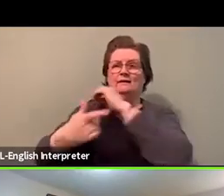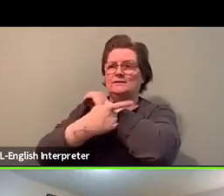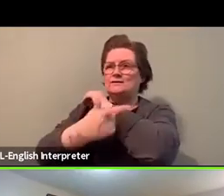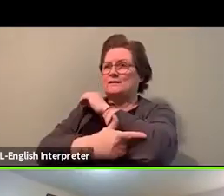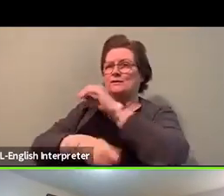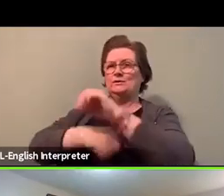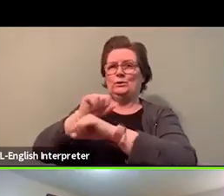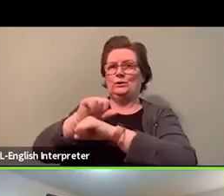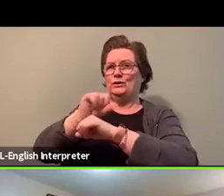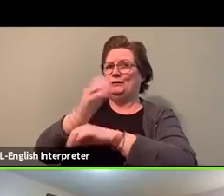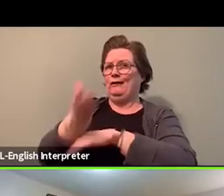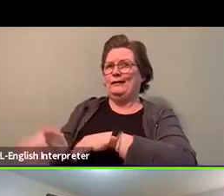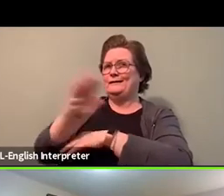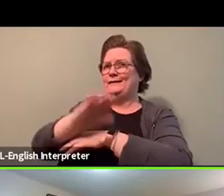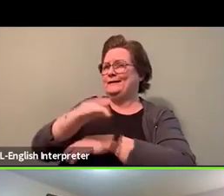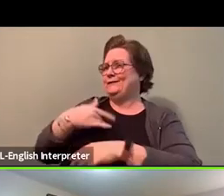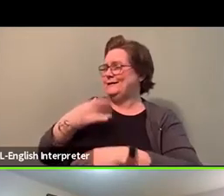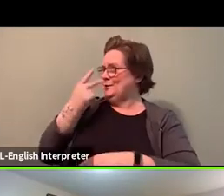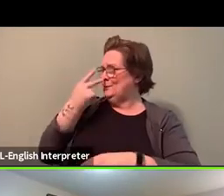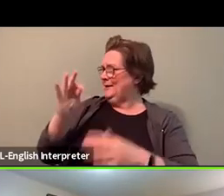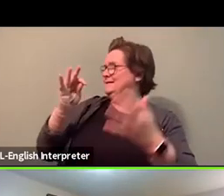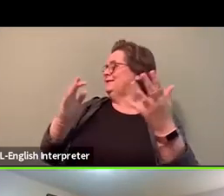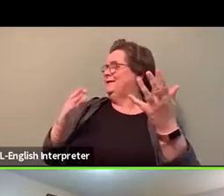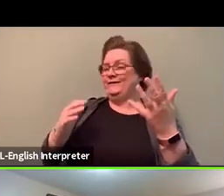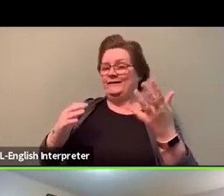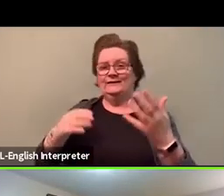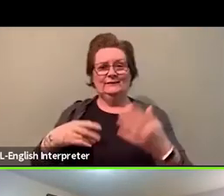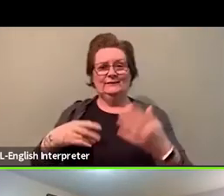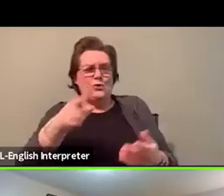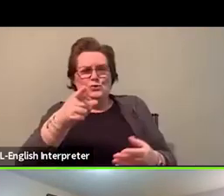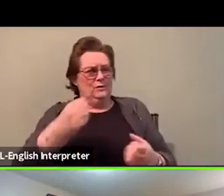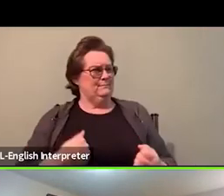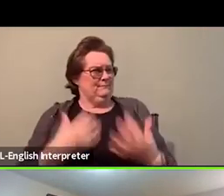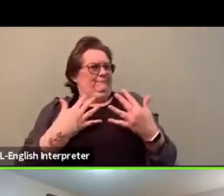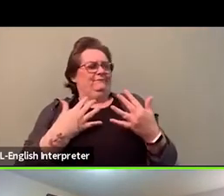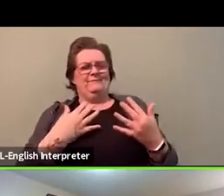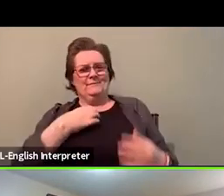But what could or should, you know, the government be doing?